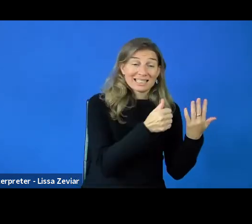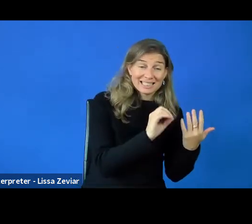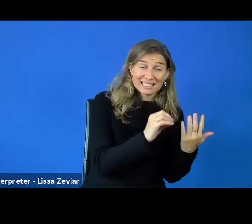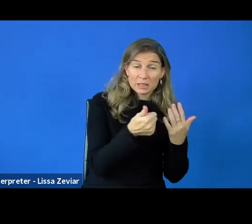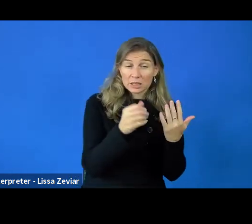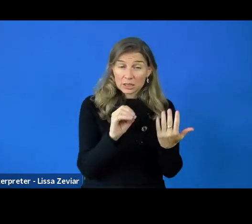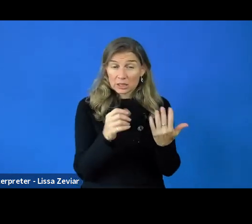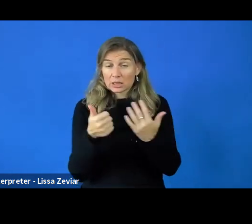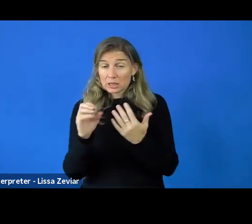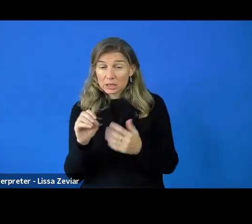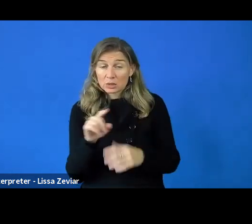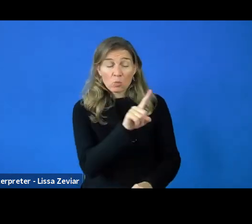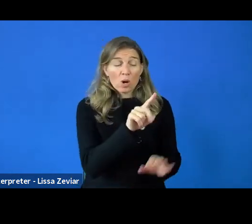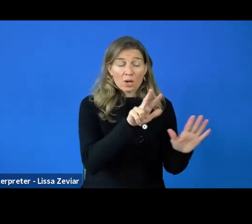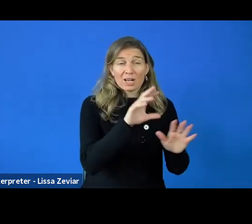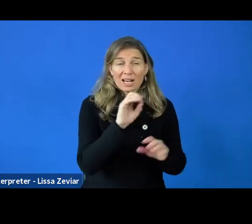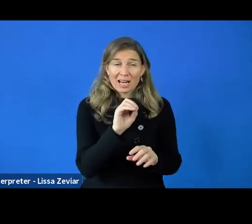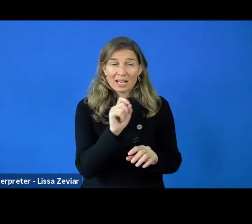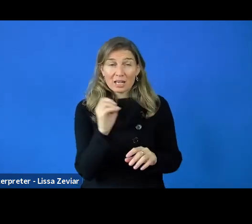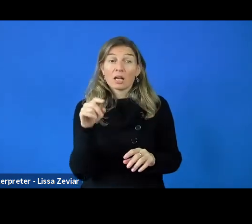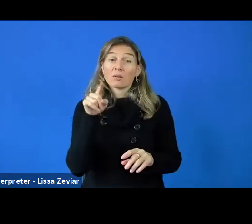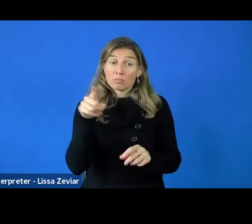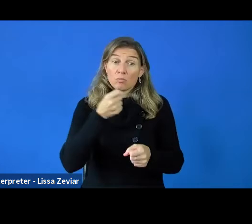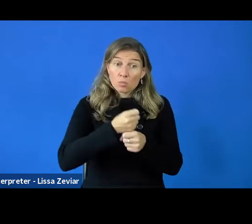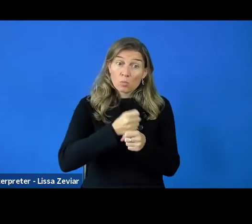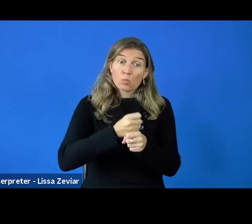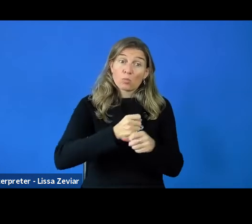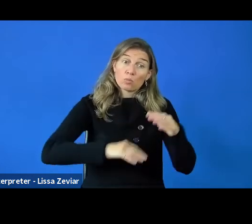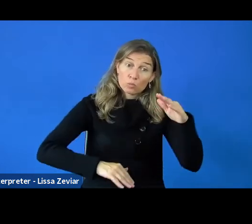and you will be working 12 months, yes, 36 months.